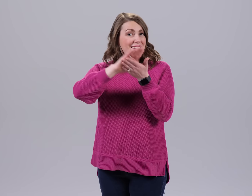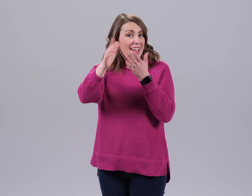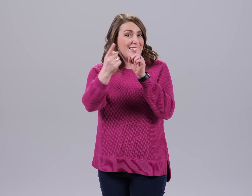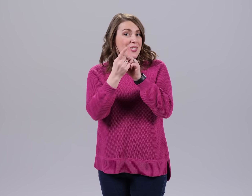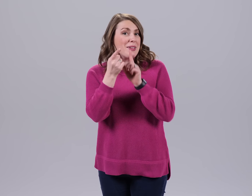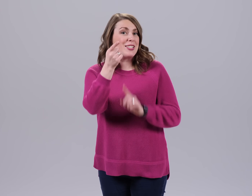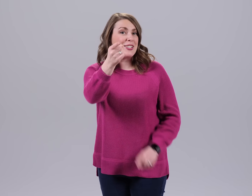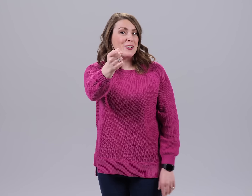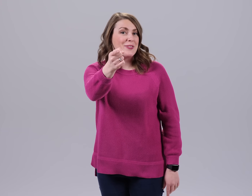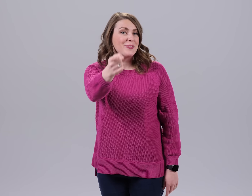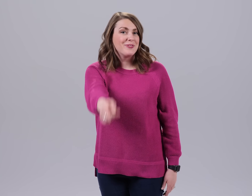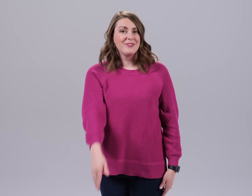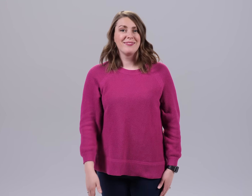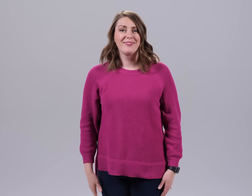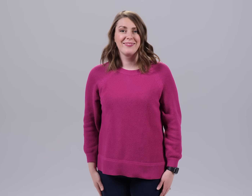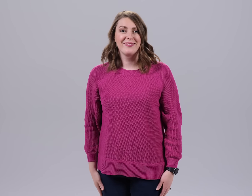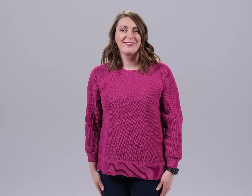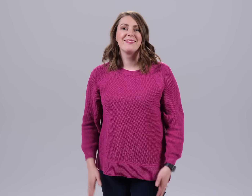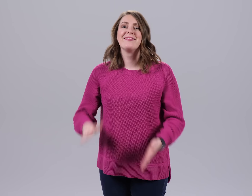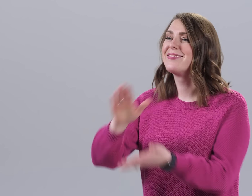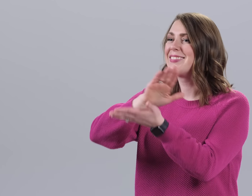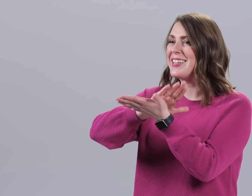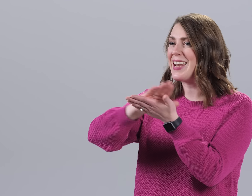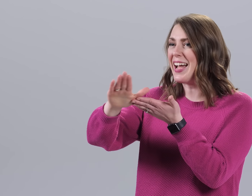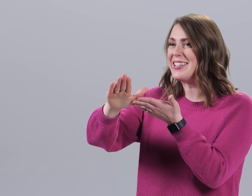Nice to meet you. NICE